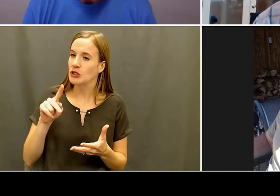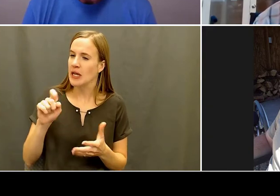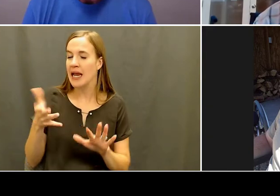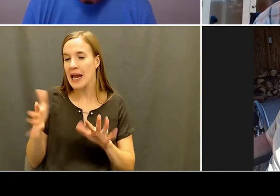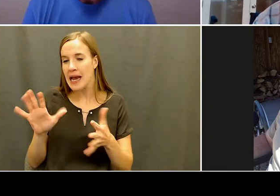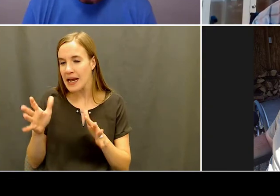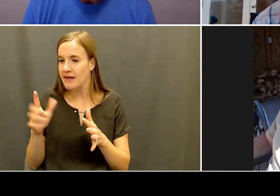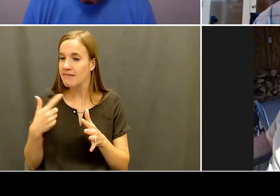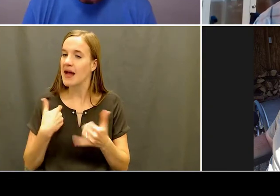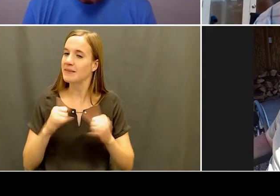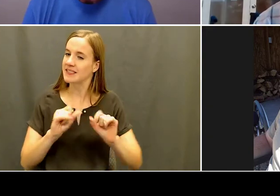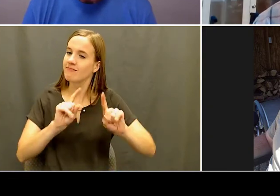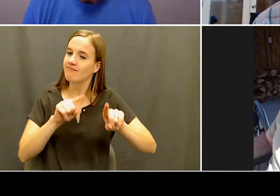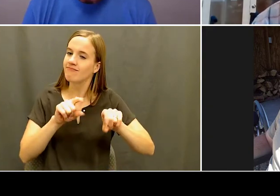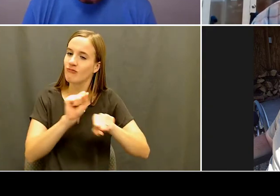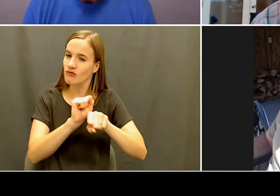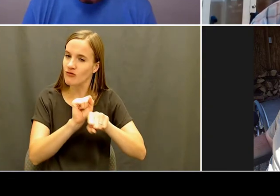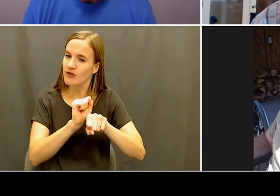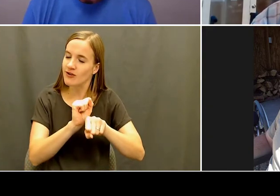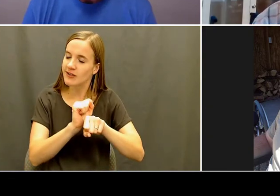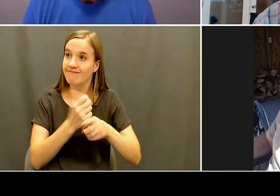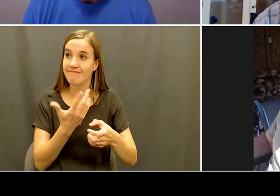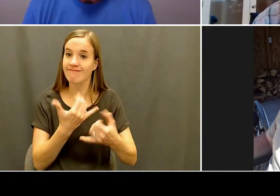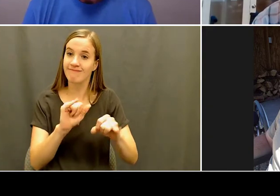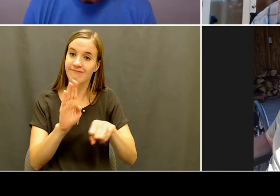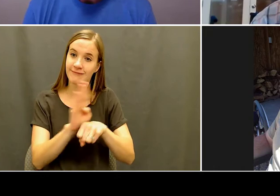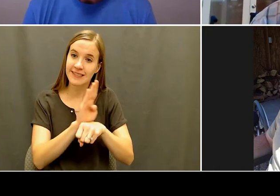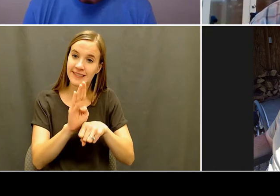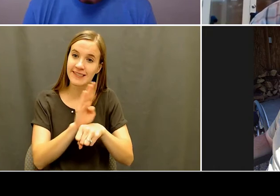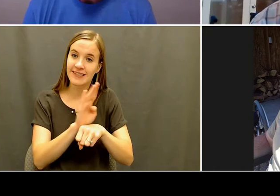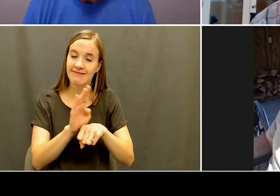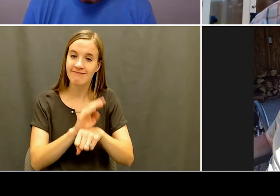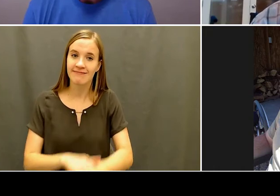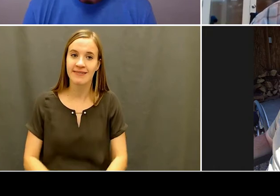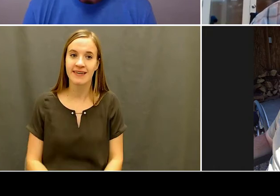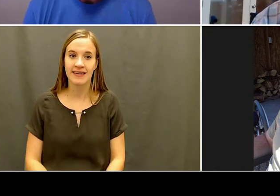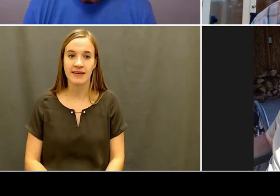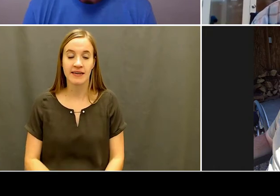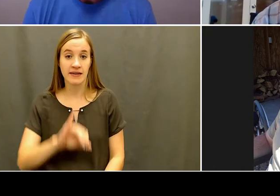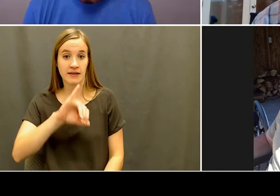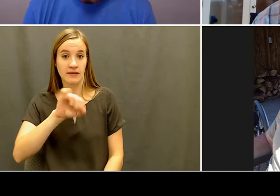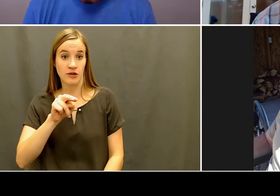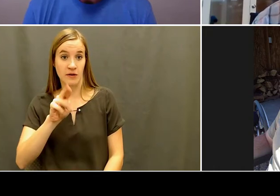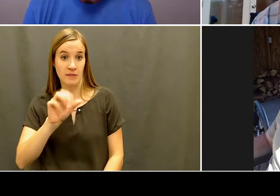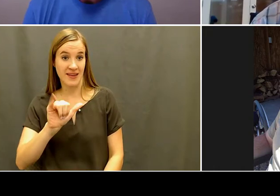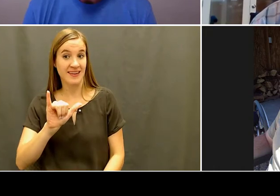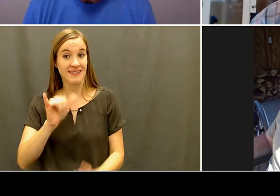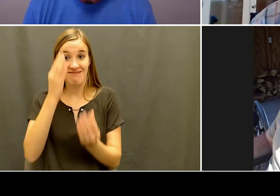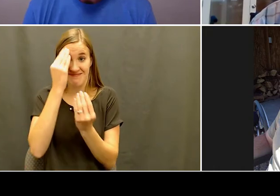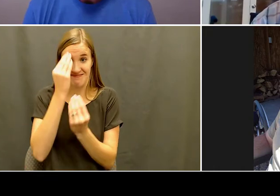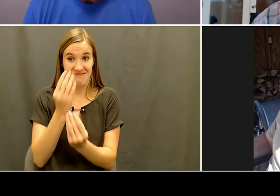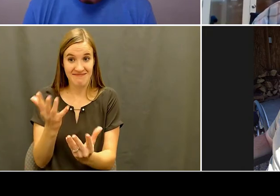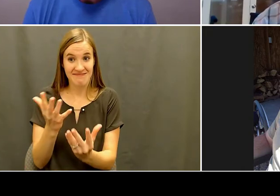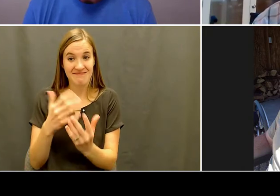by Jake Simmons who is a relatively young man who was